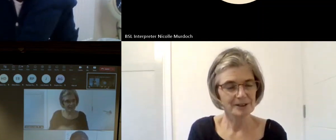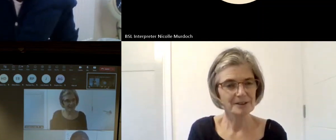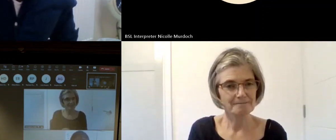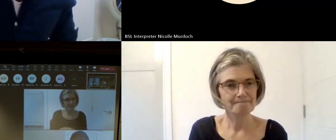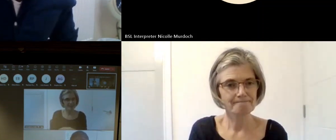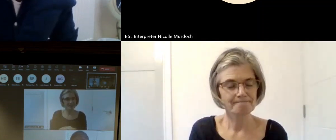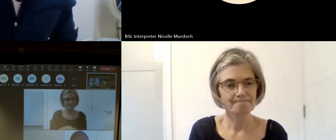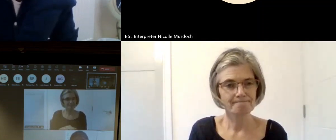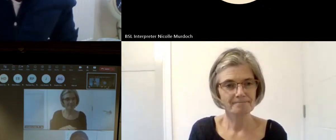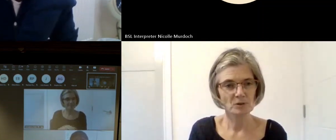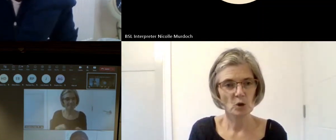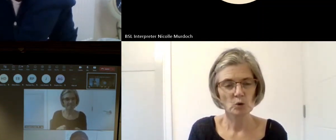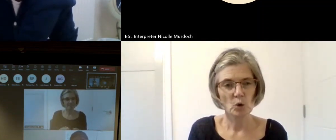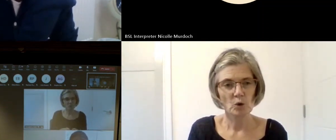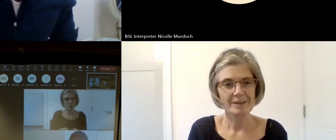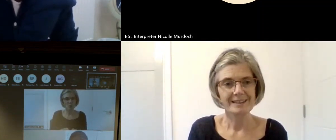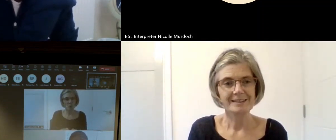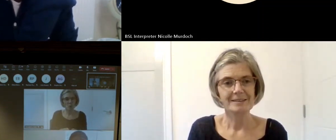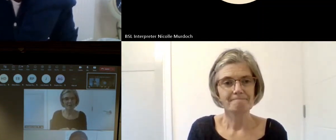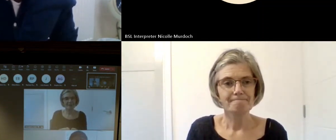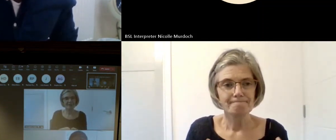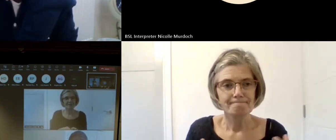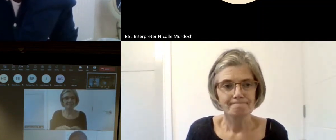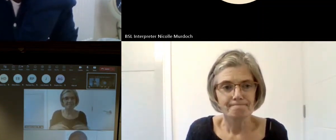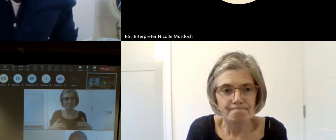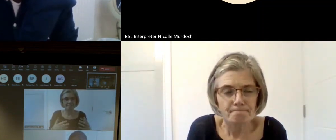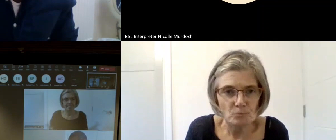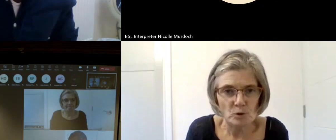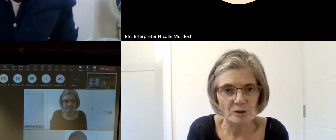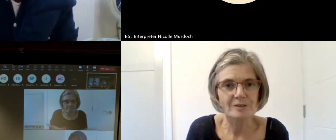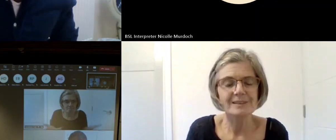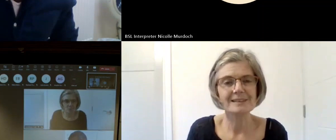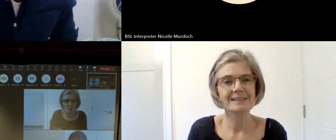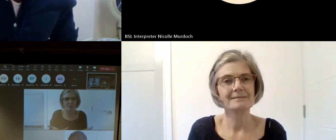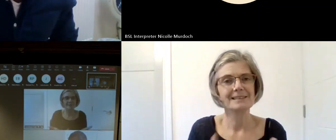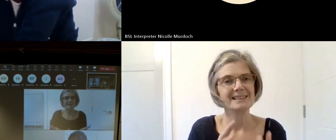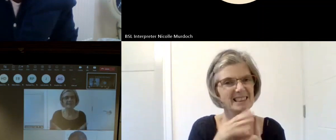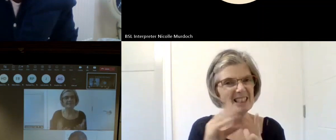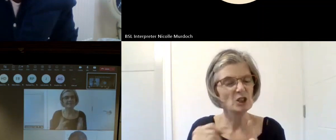kickstarting and digital development of digital skills in our organizations so we've done lots